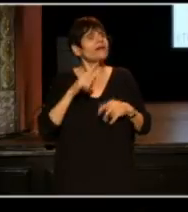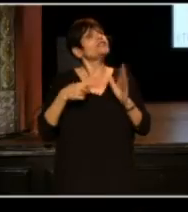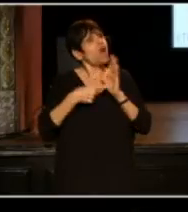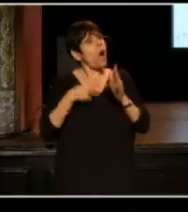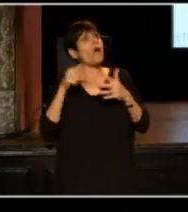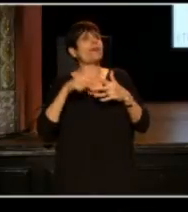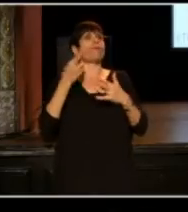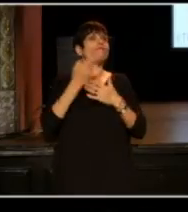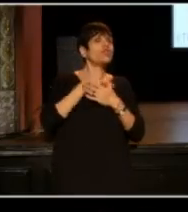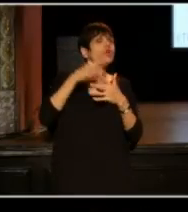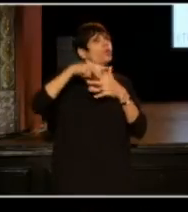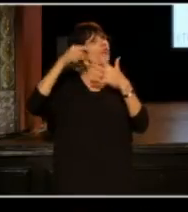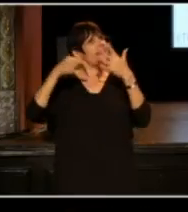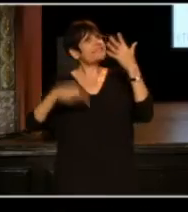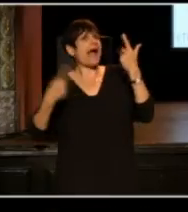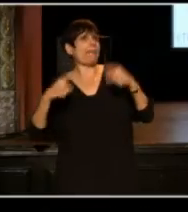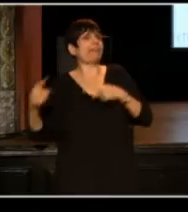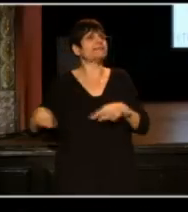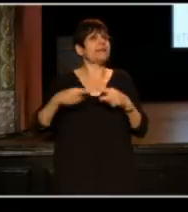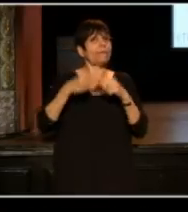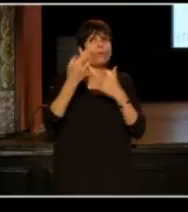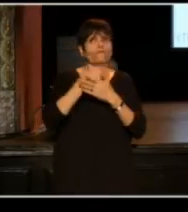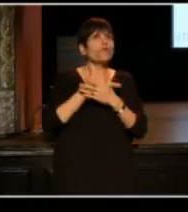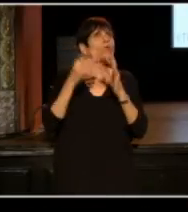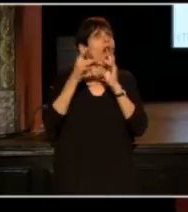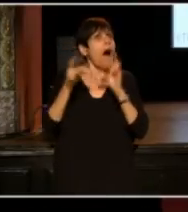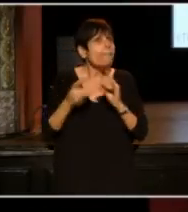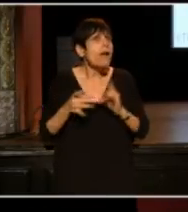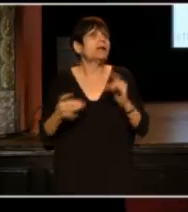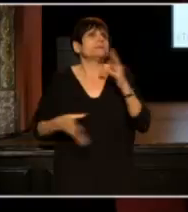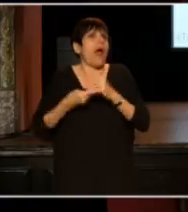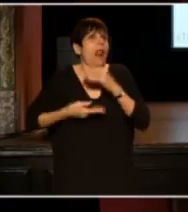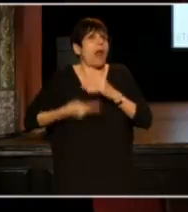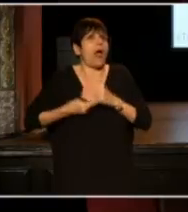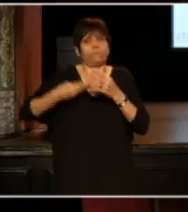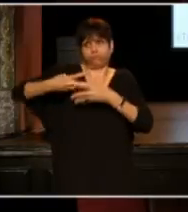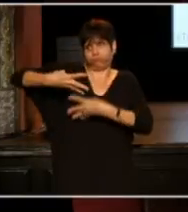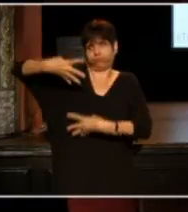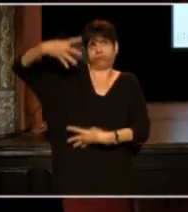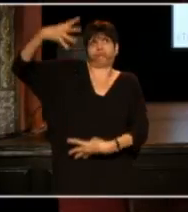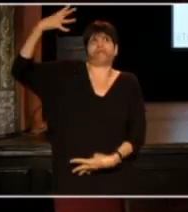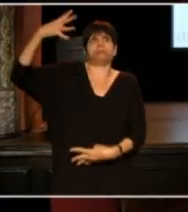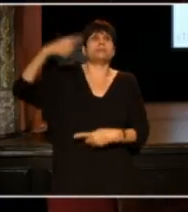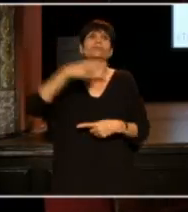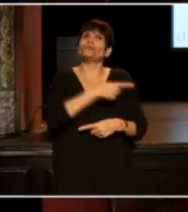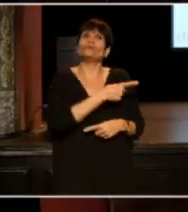And they didn't ask for permission, they just did it. It was beautiful.